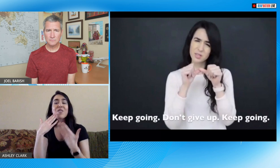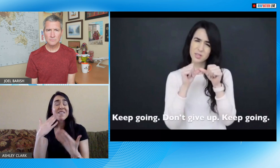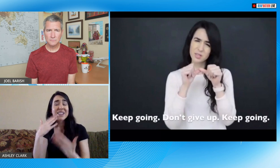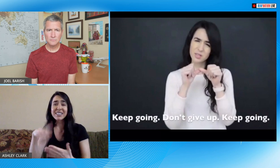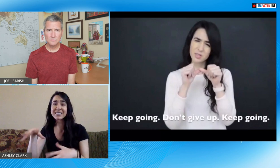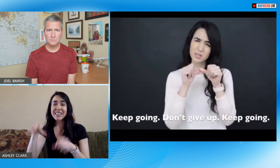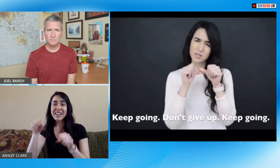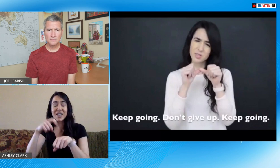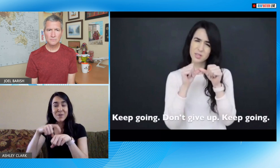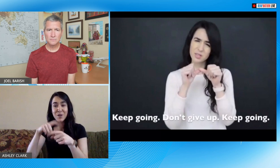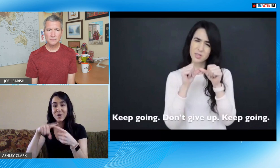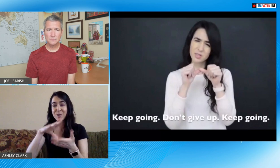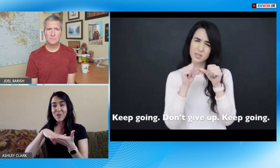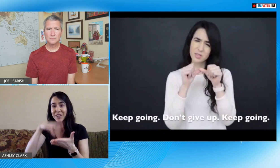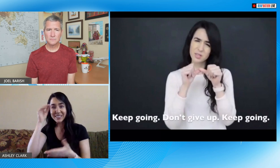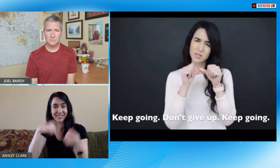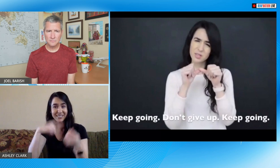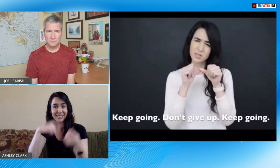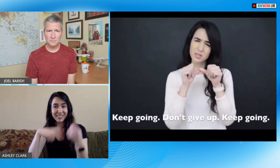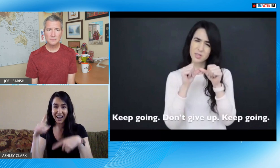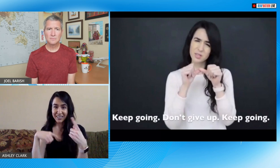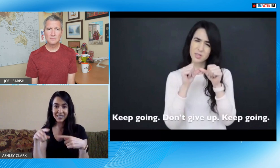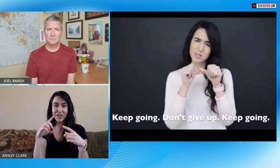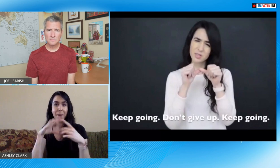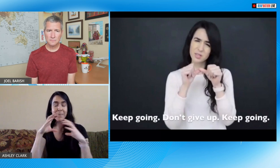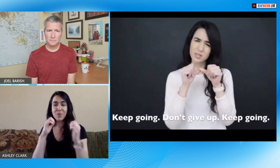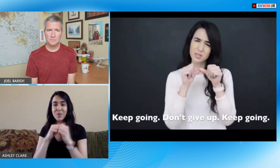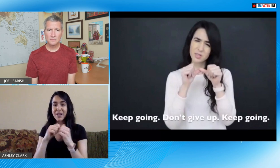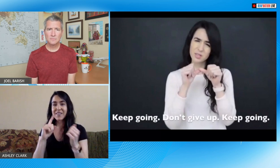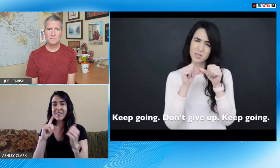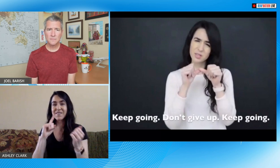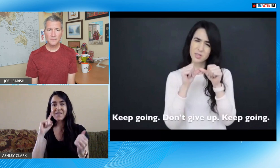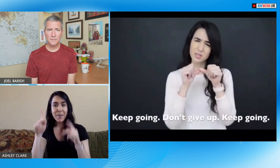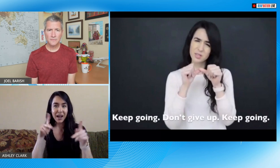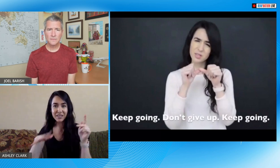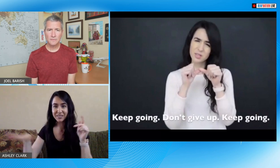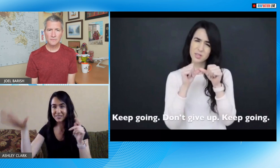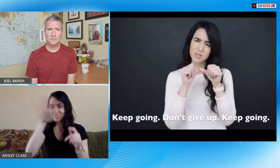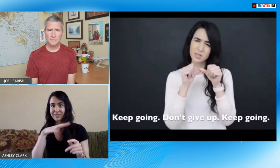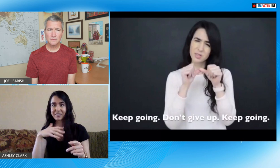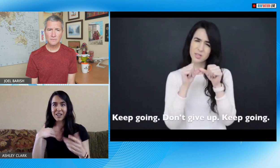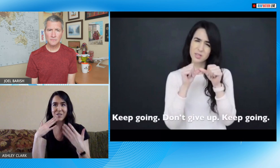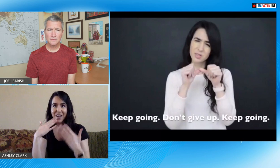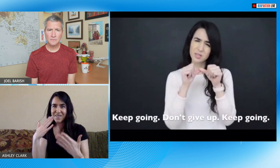constantly am thinking of ways that I can give them more and often they're